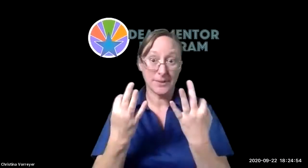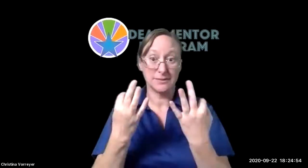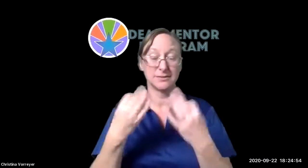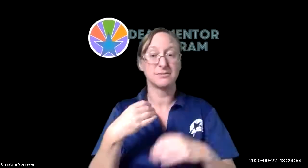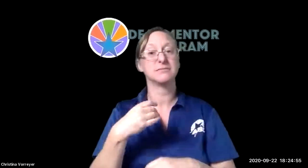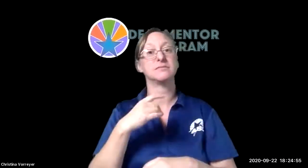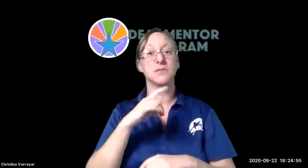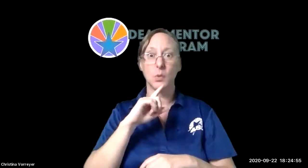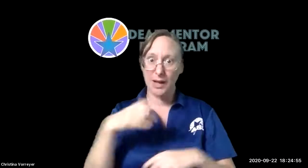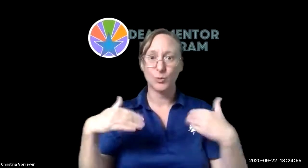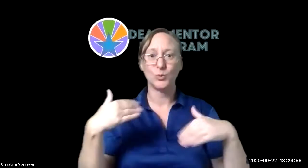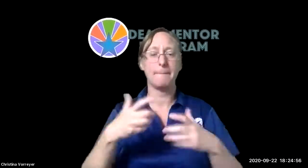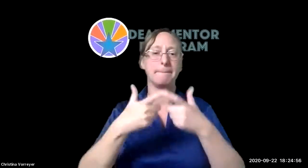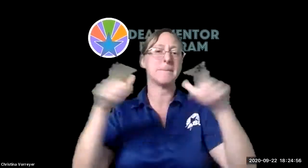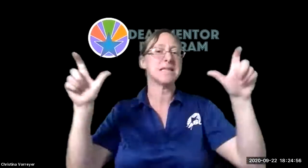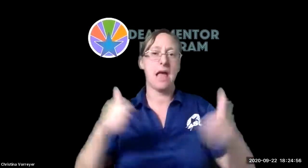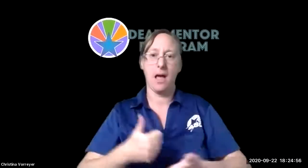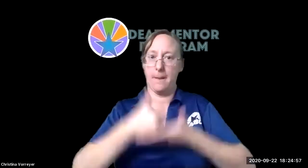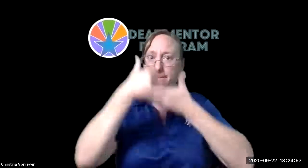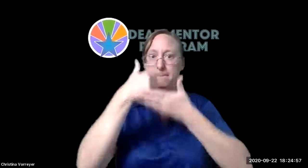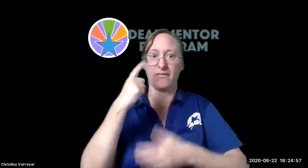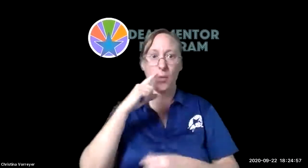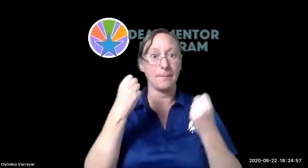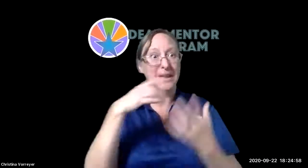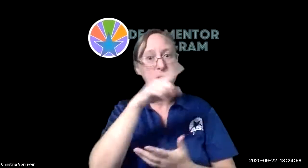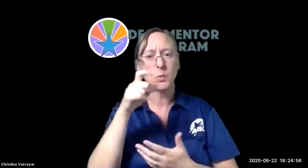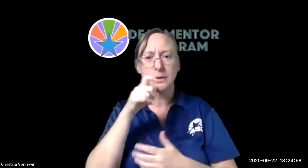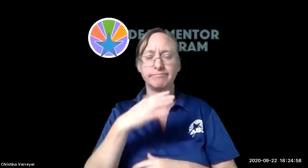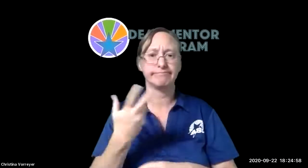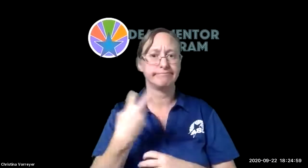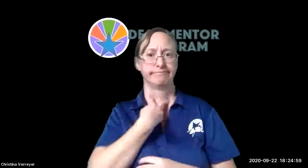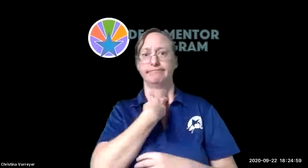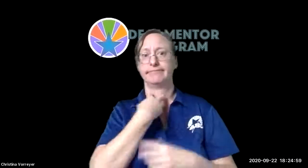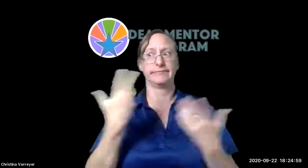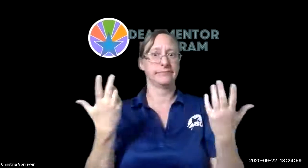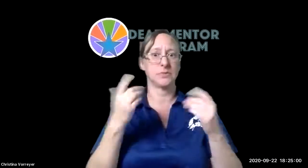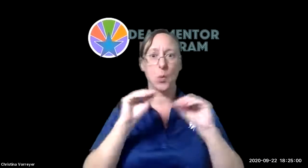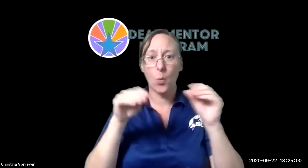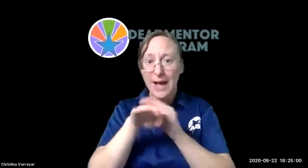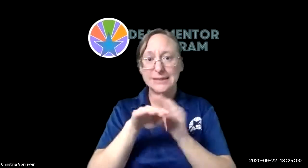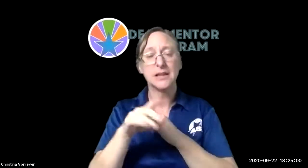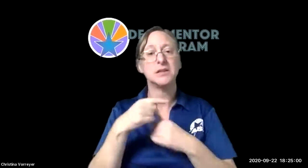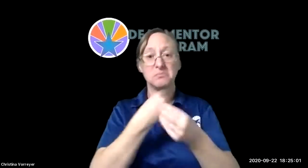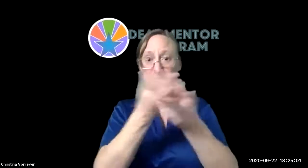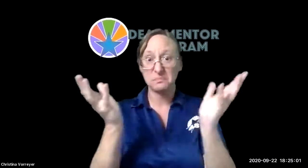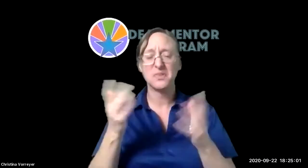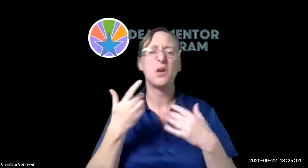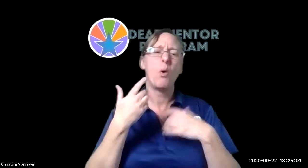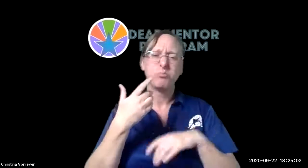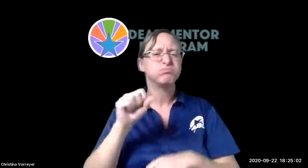and we're able to provide devices and tablets to families so that they can access our services and that's been a